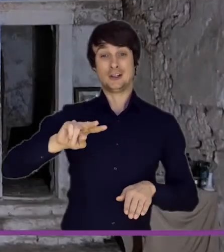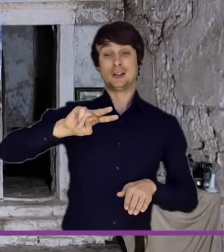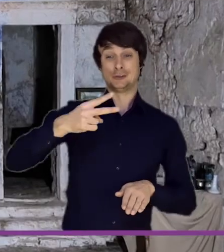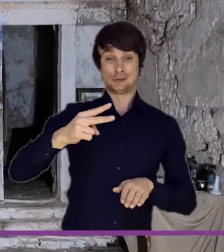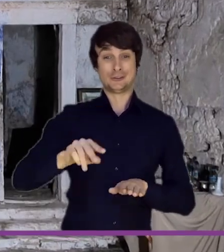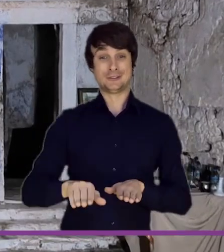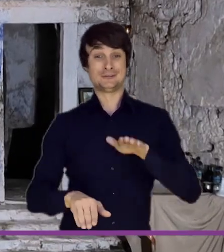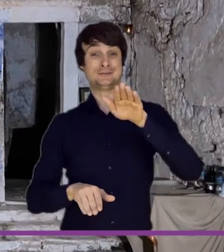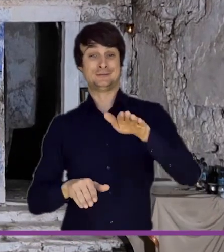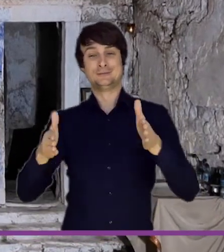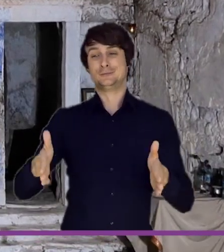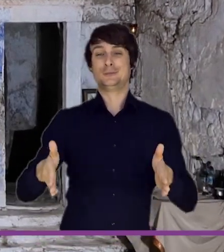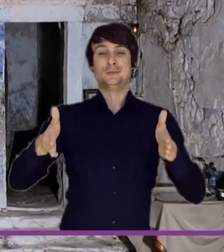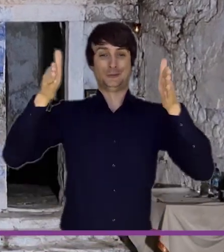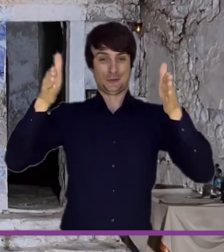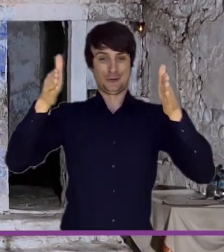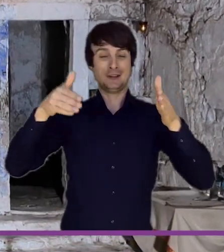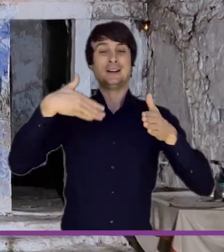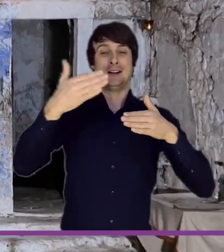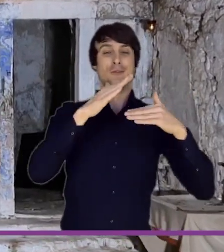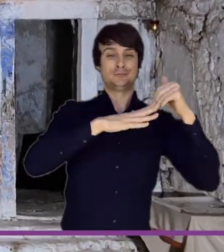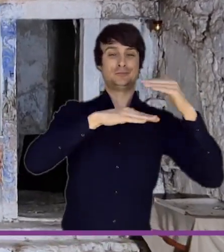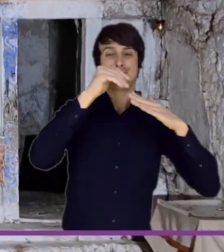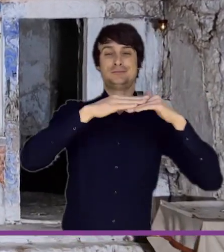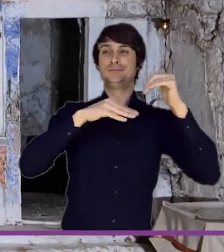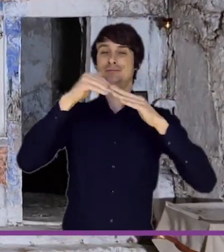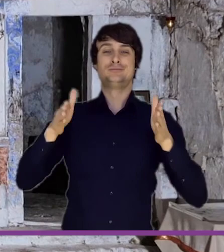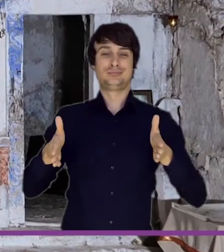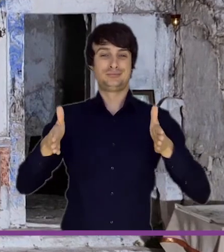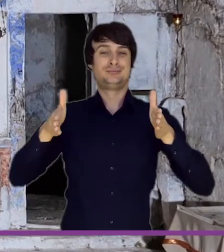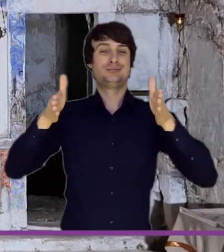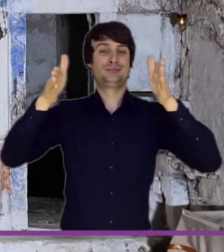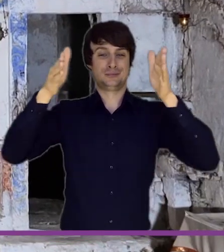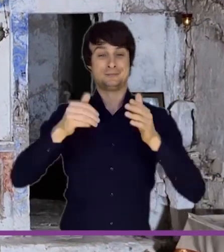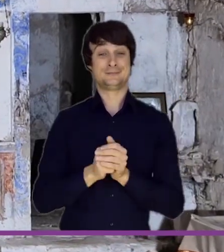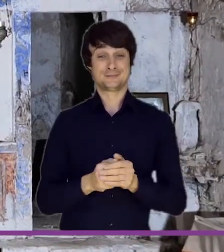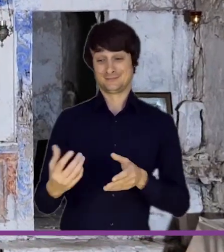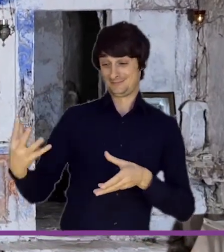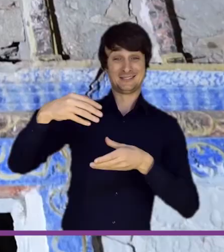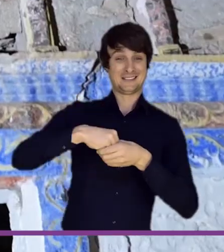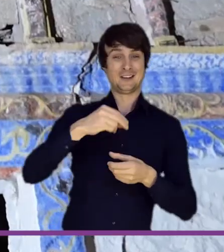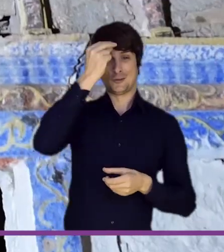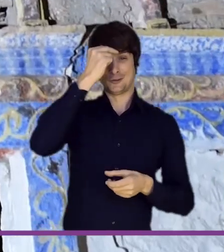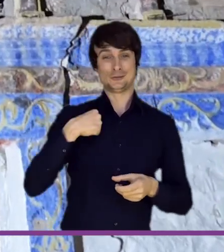upper parts have been rebuilt several times; the room is divided into the altar area and